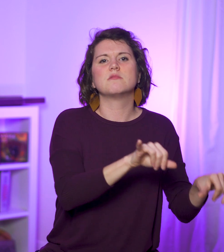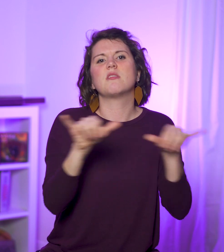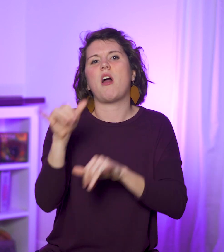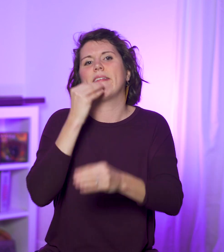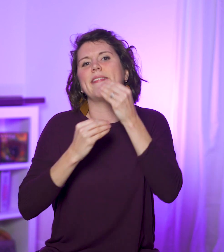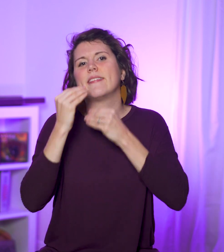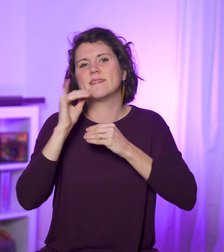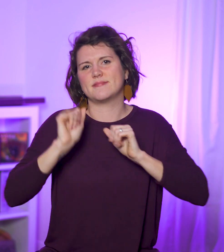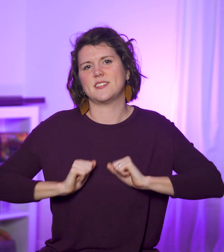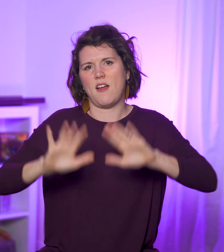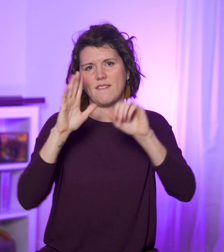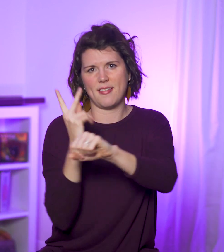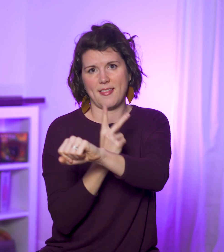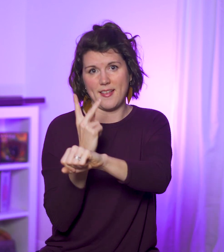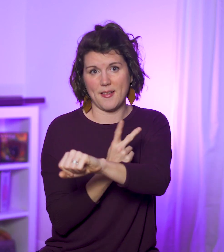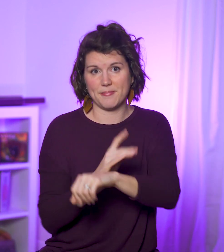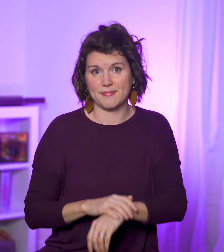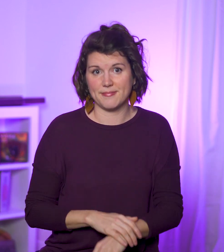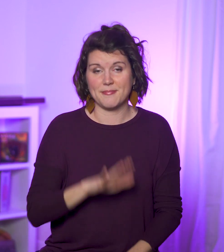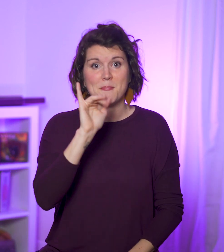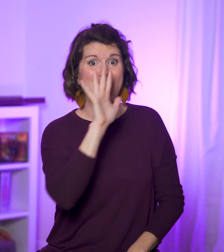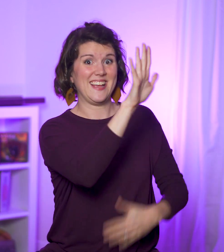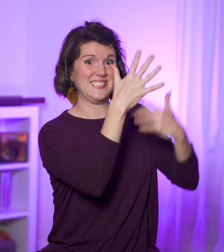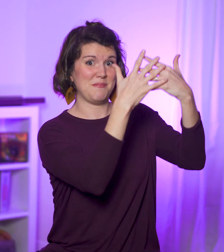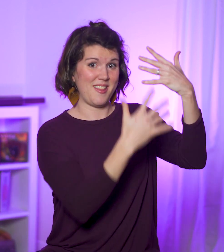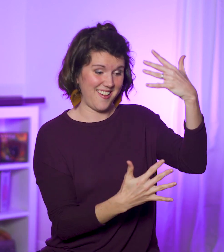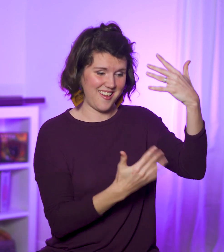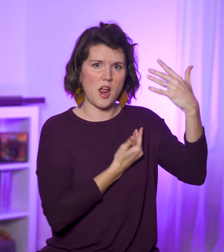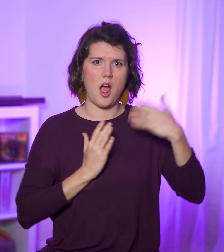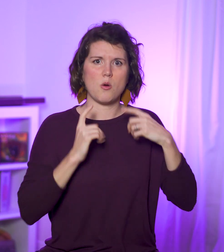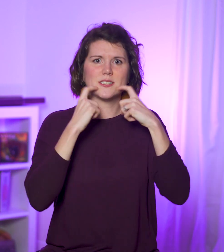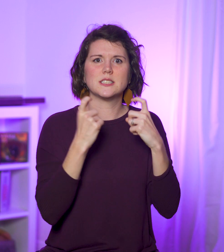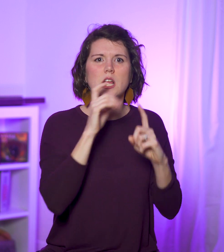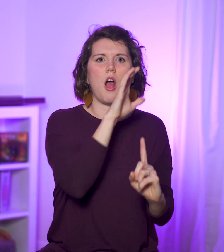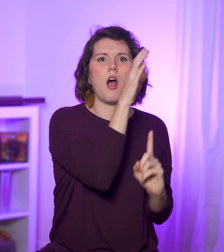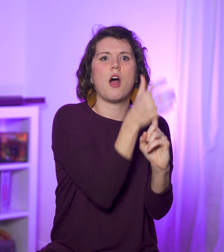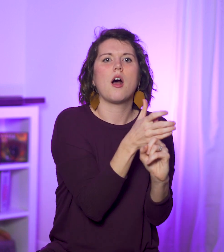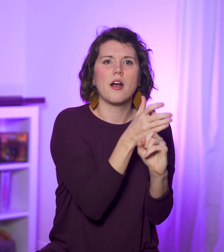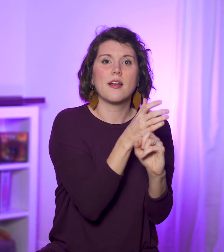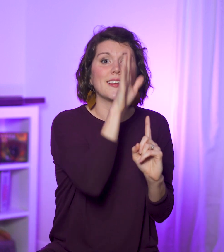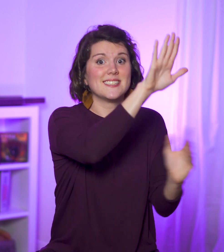they are, in a way, eating the sacrificial Lamb. And by His blood our sins are covered.